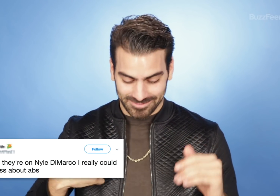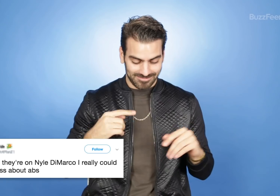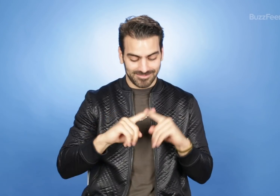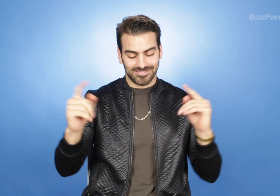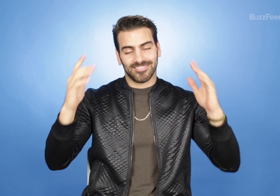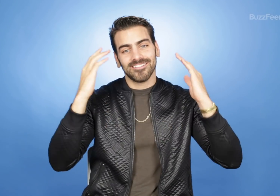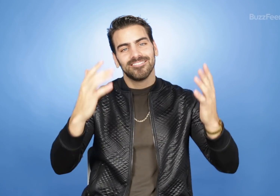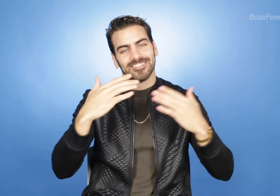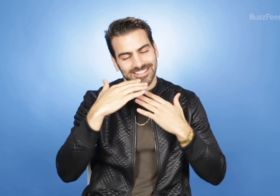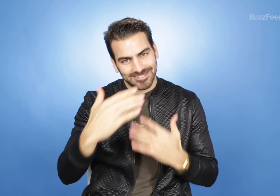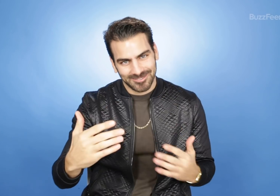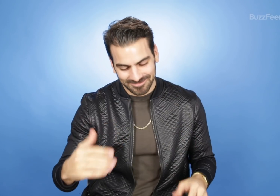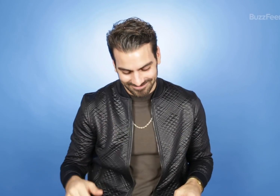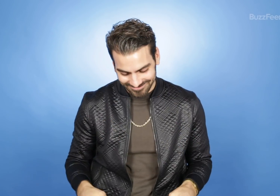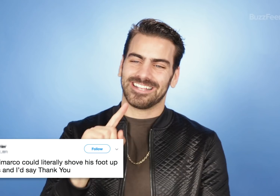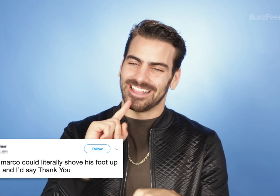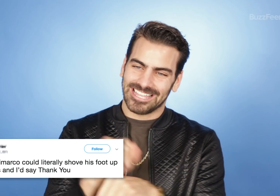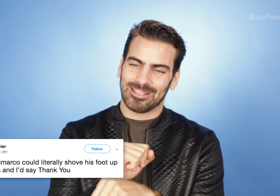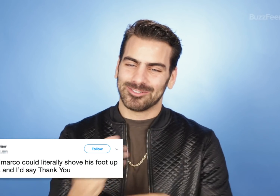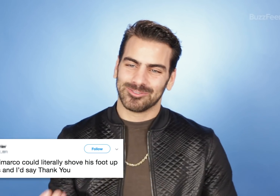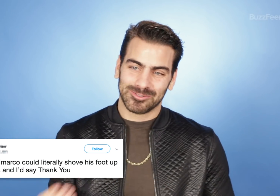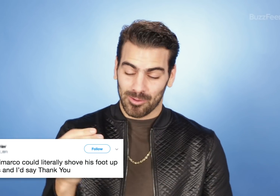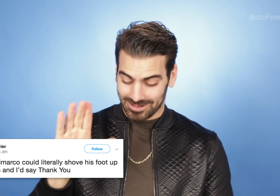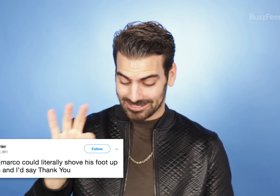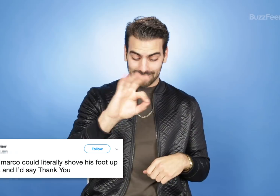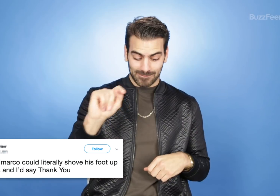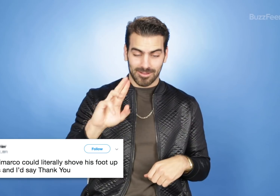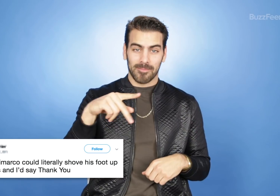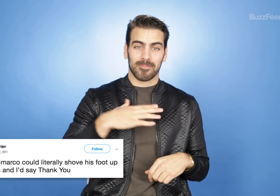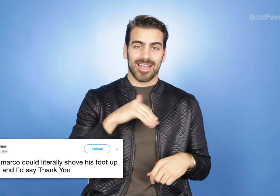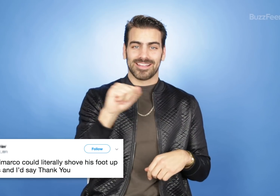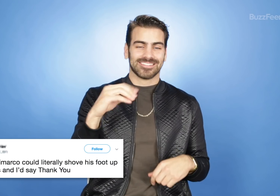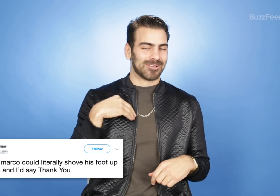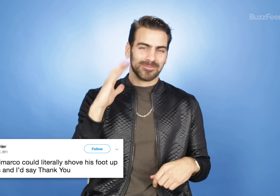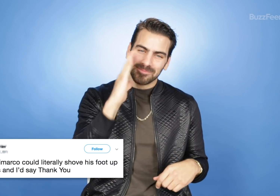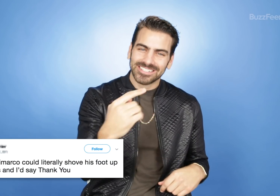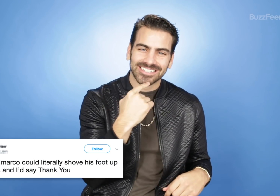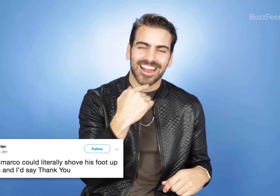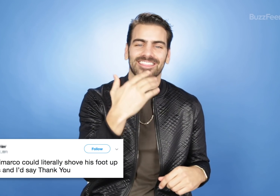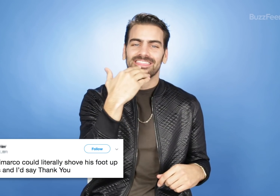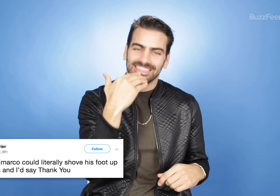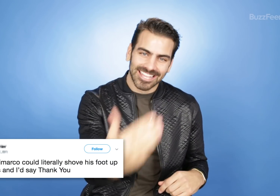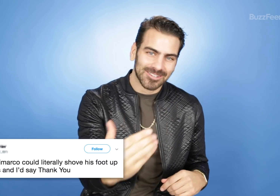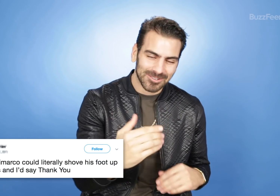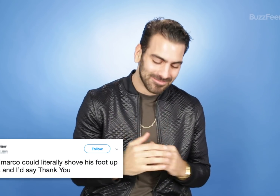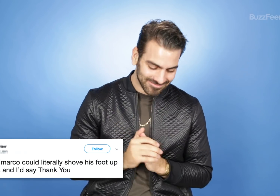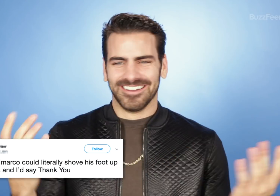but thank you. Nyle DiMarco could literally shove his foot up my ass and I'd say thank you.